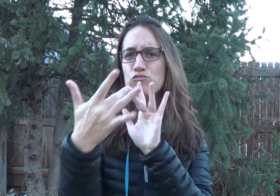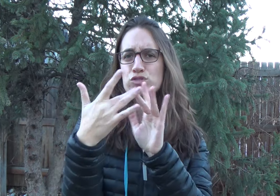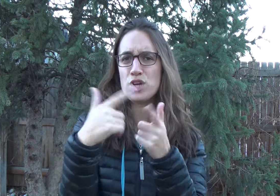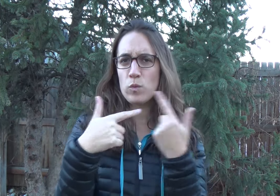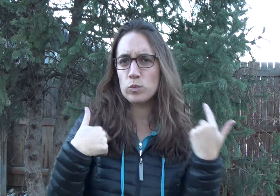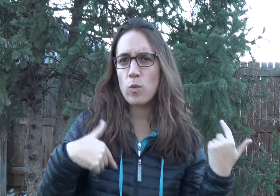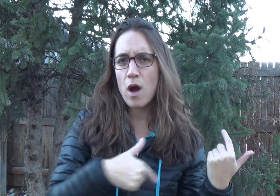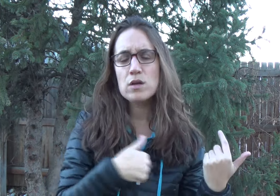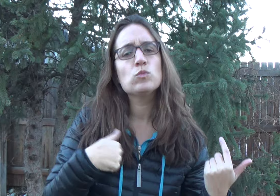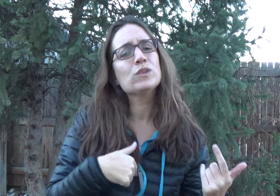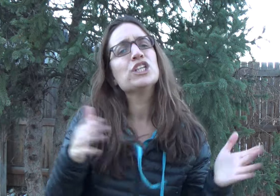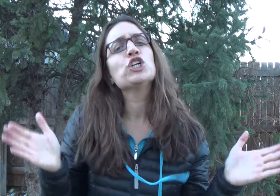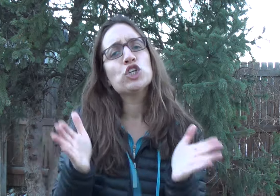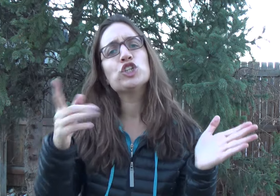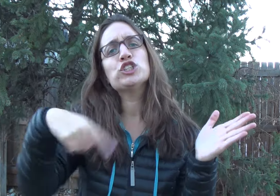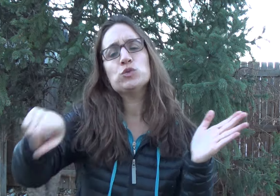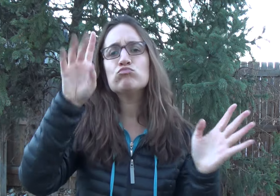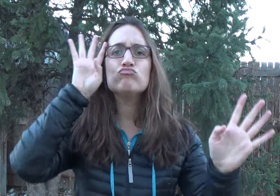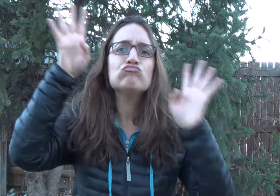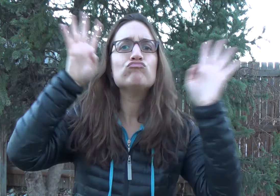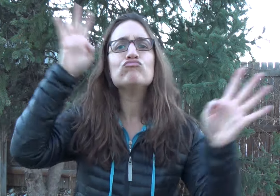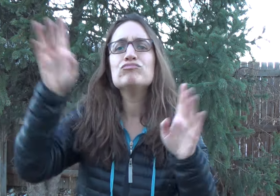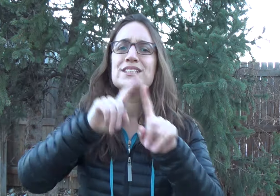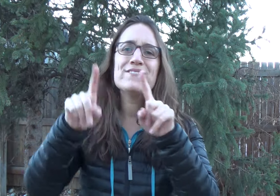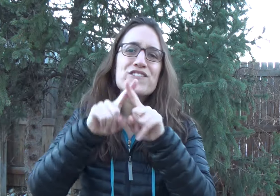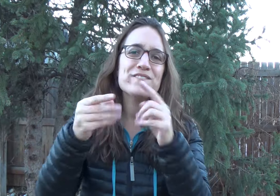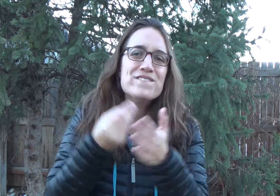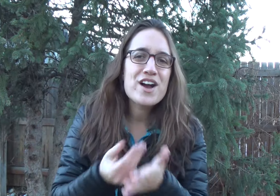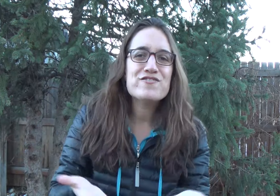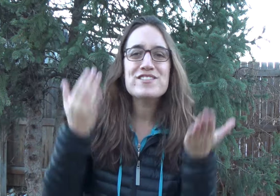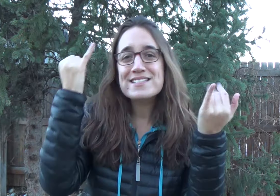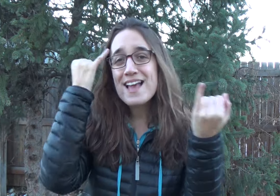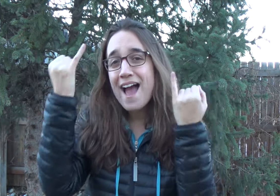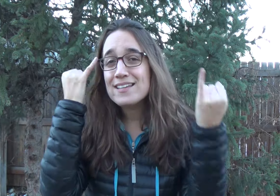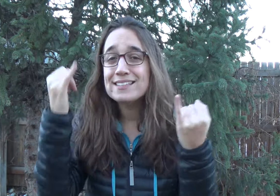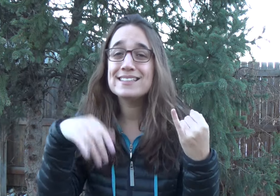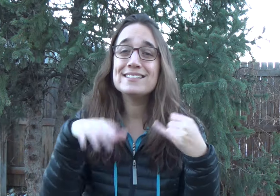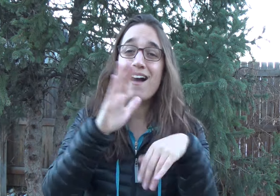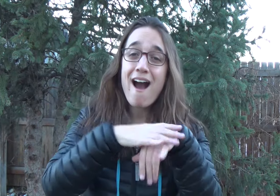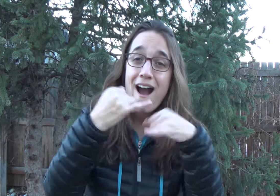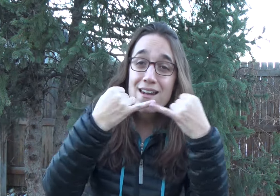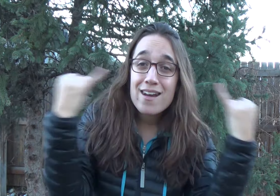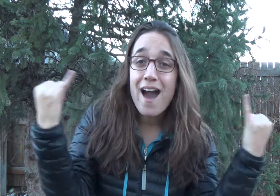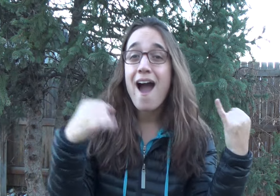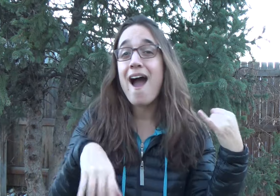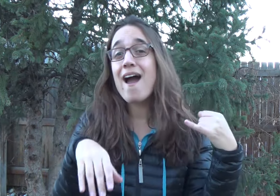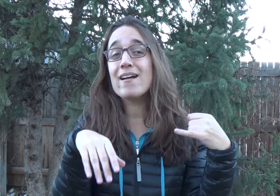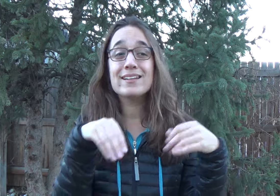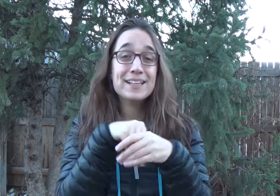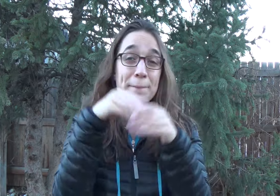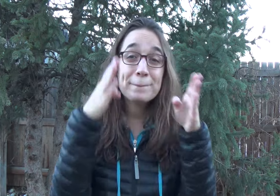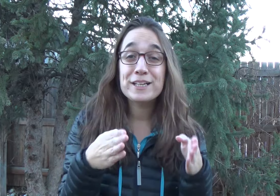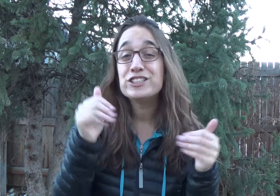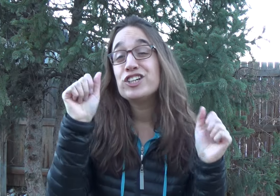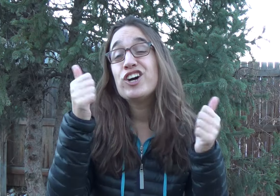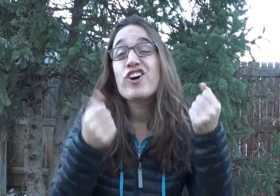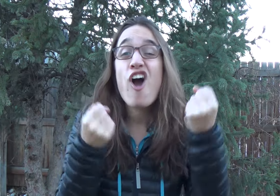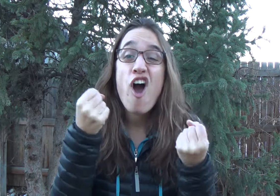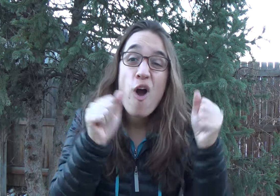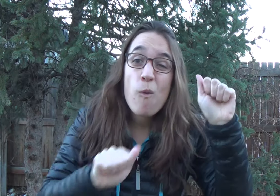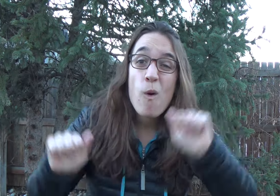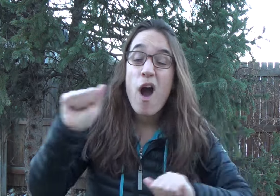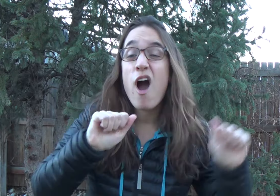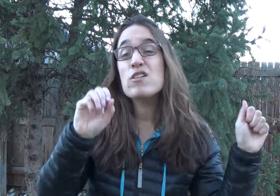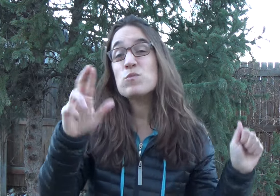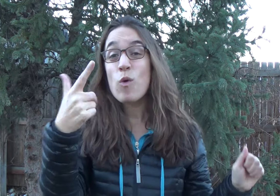We do encourage you to be creative with different fundraising ideas: online, in-person -- car wash, GoFundMe, etc.